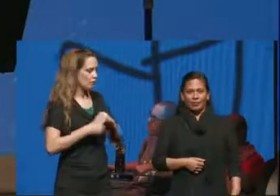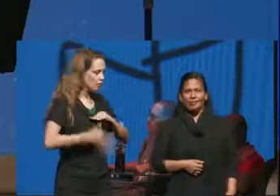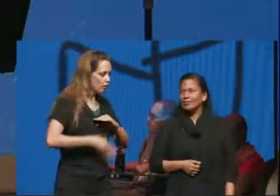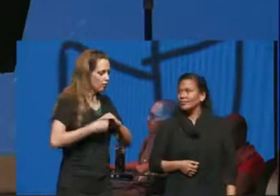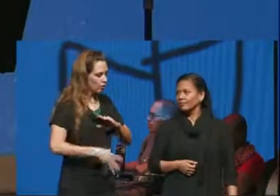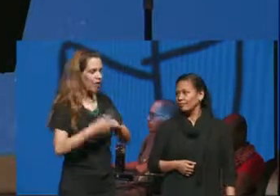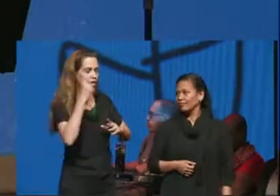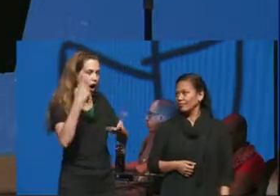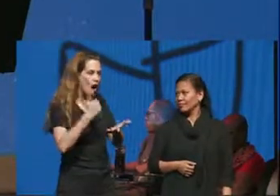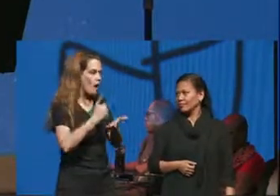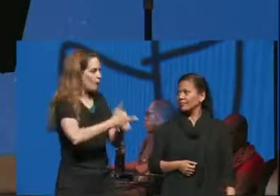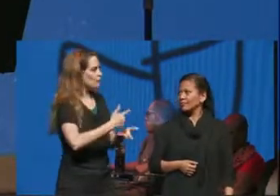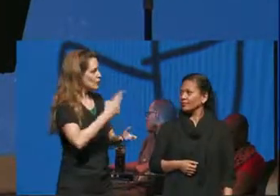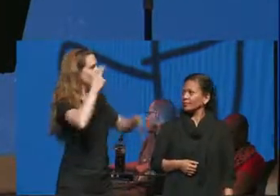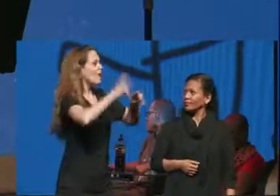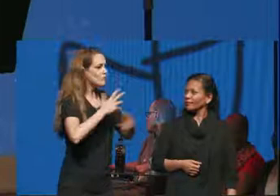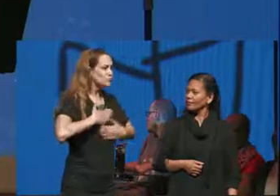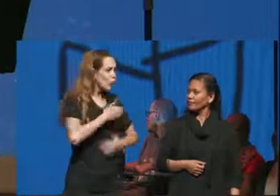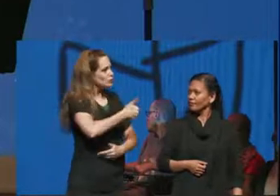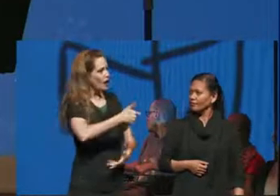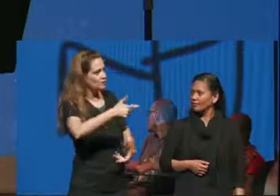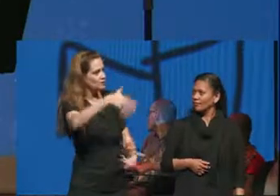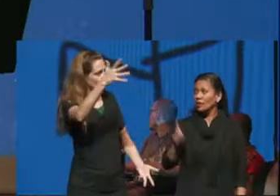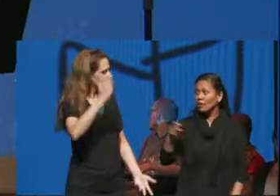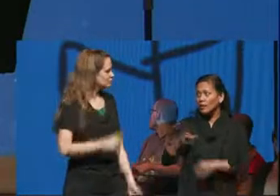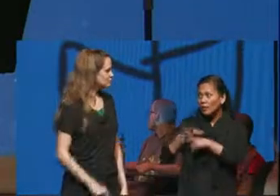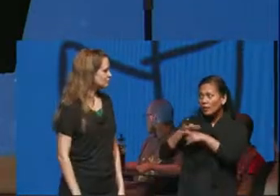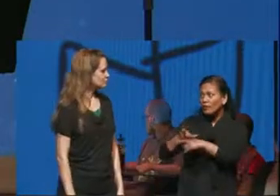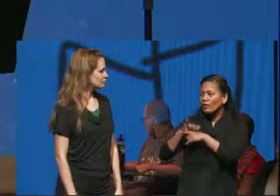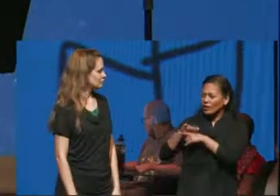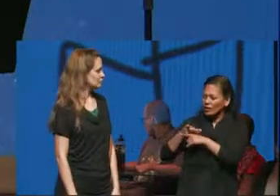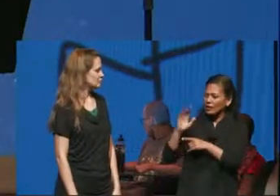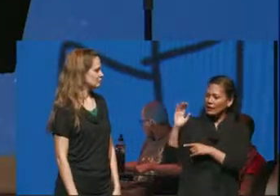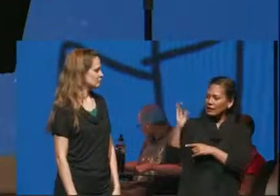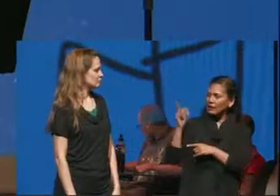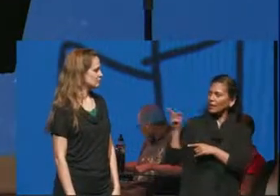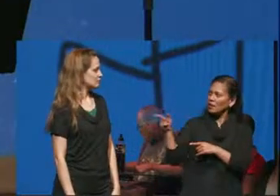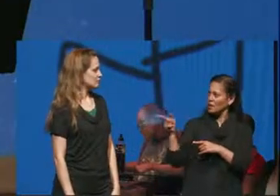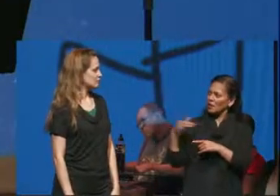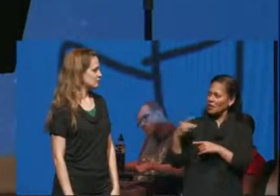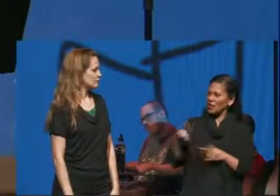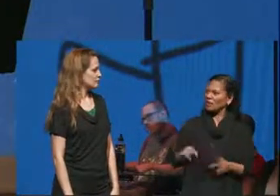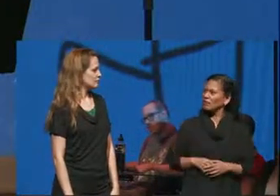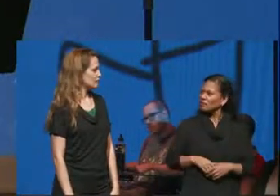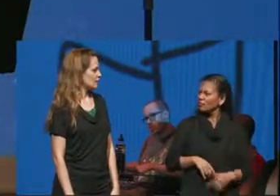help if you were having a good time you know you better be careful you're sounding as if you like let's just say you're growing on me